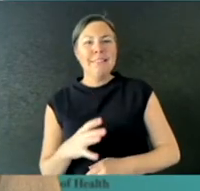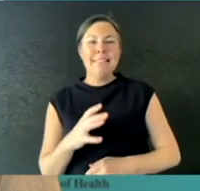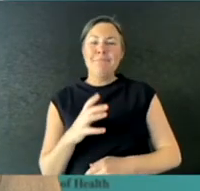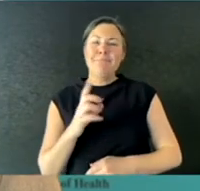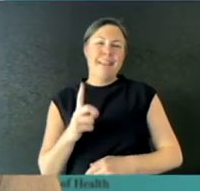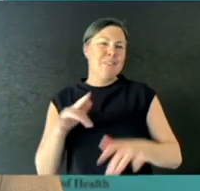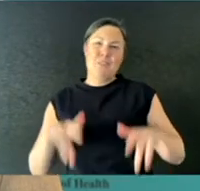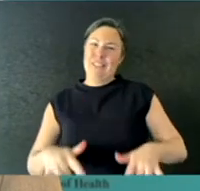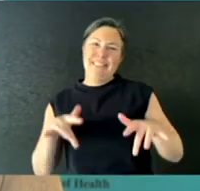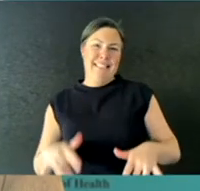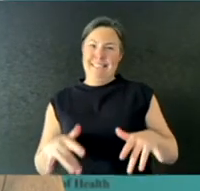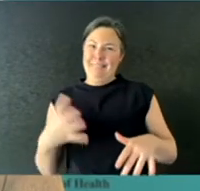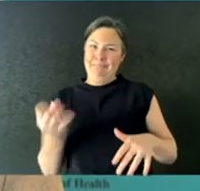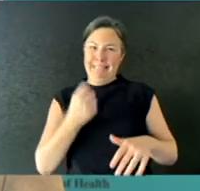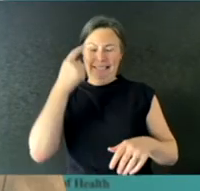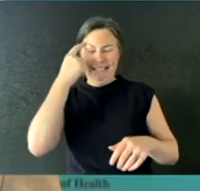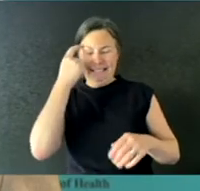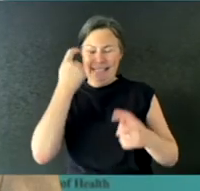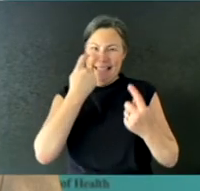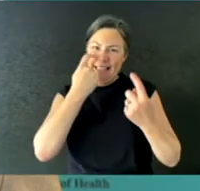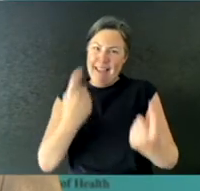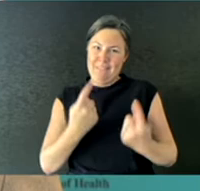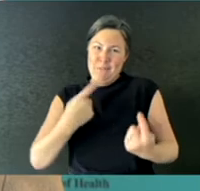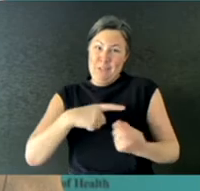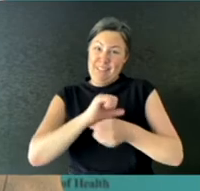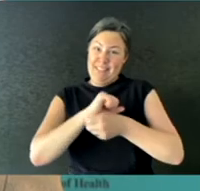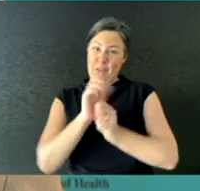need to do it especially in a COVID safe way.